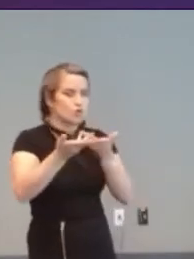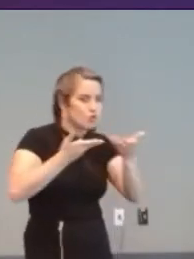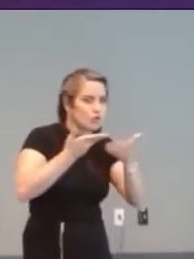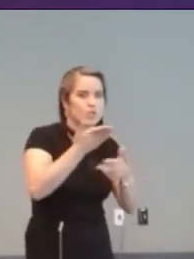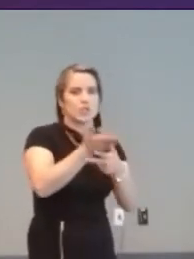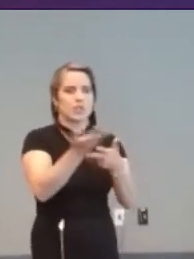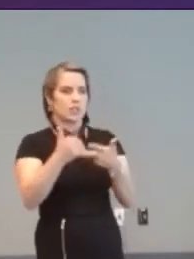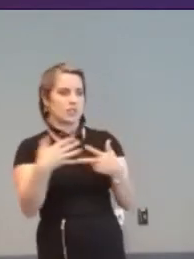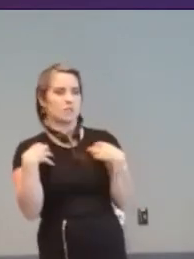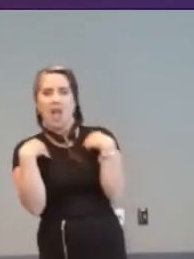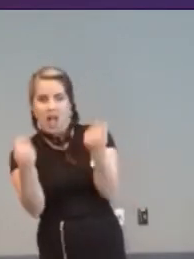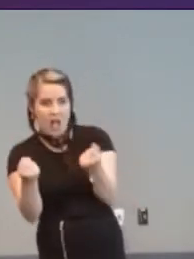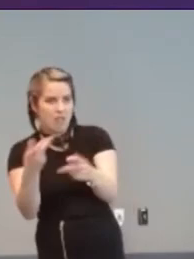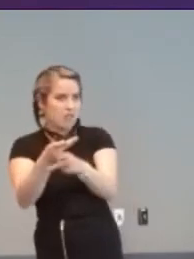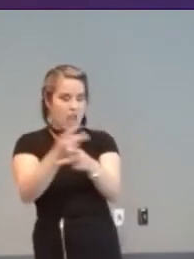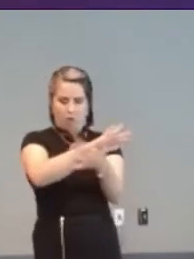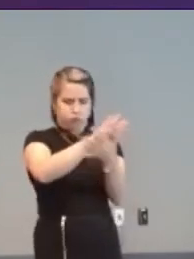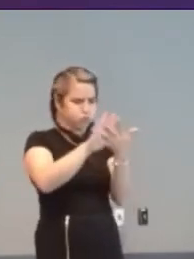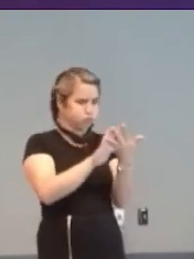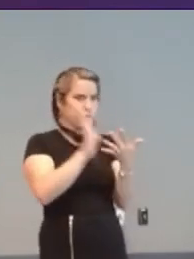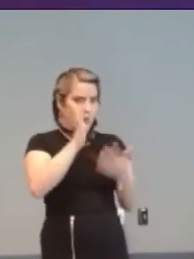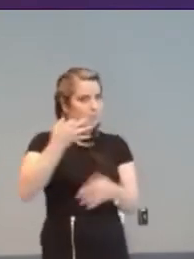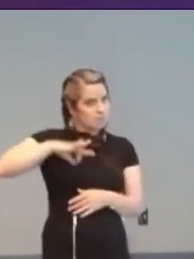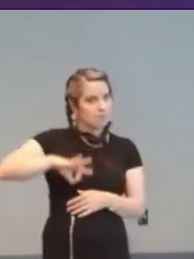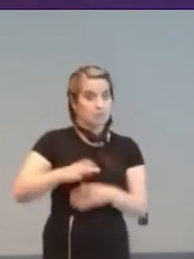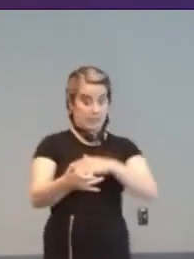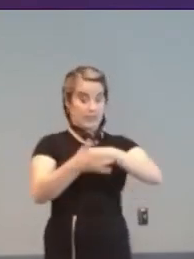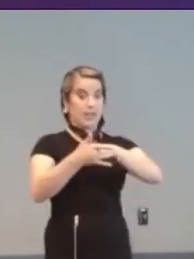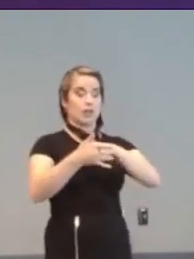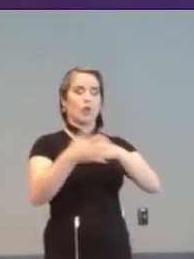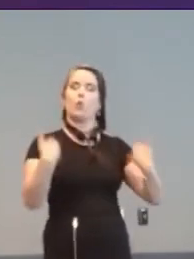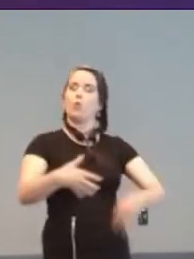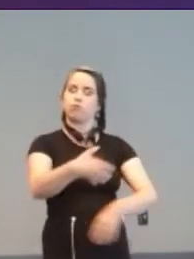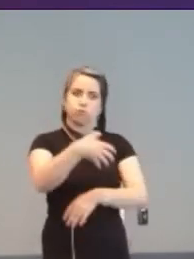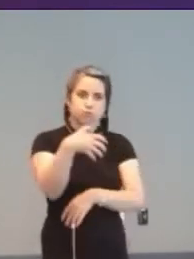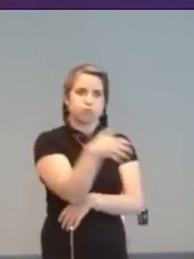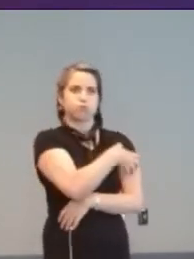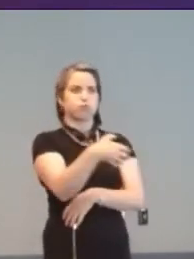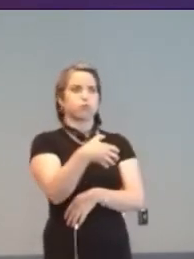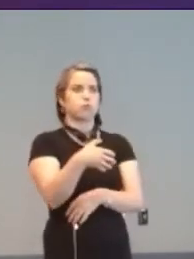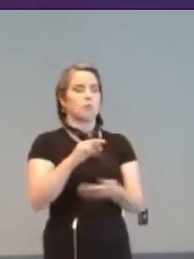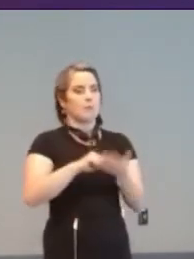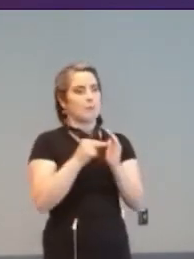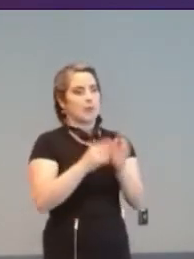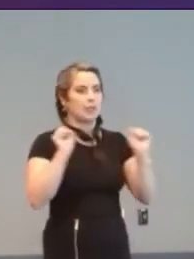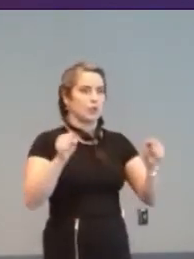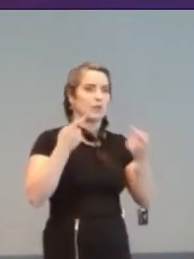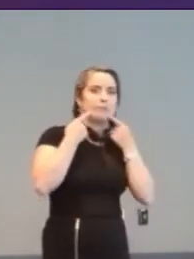person. The technology can be a powerful tool in enabling the achievement of your current goals,